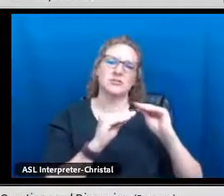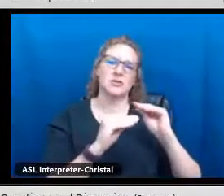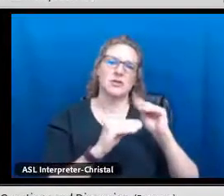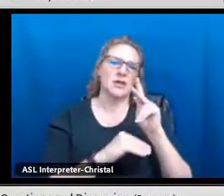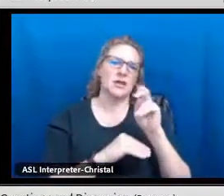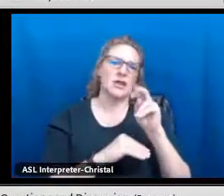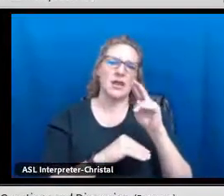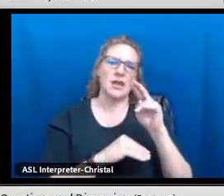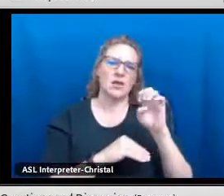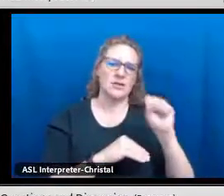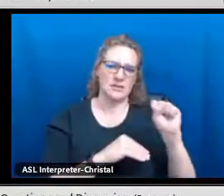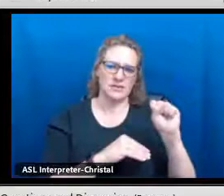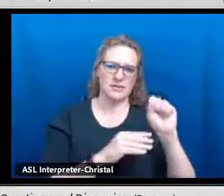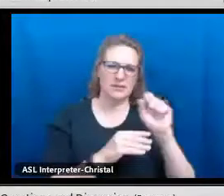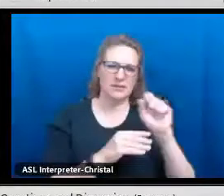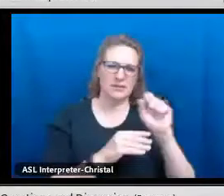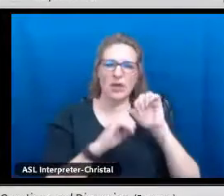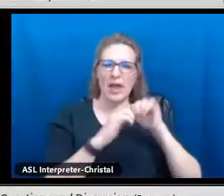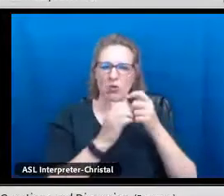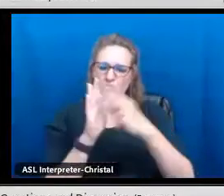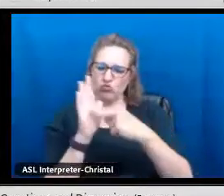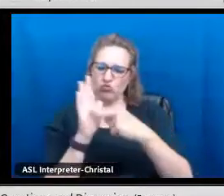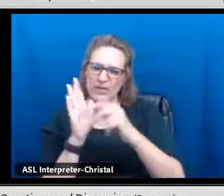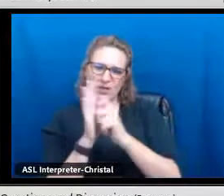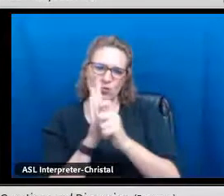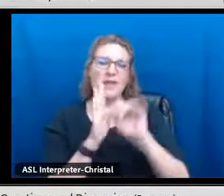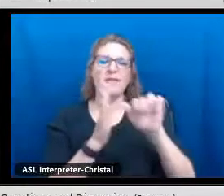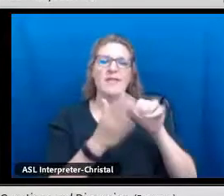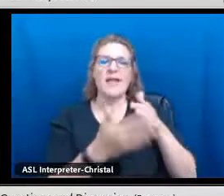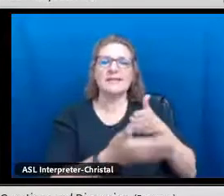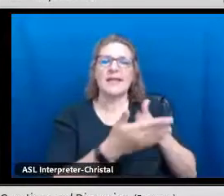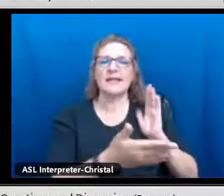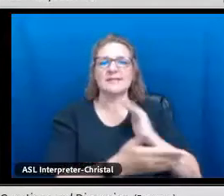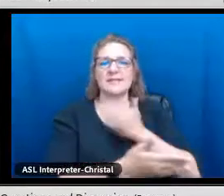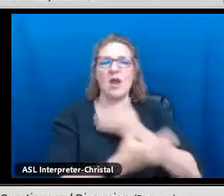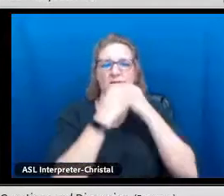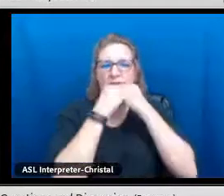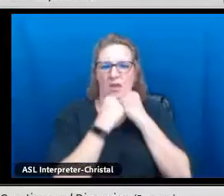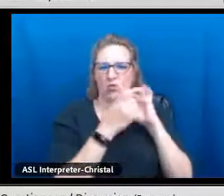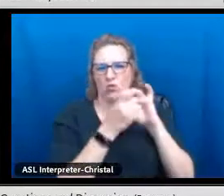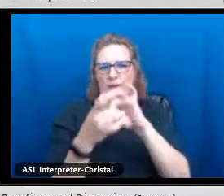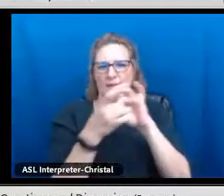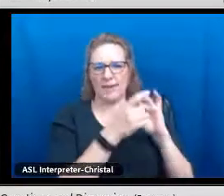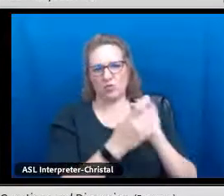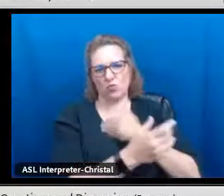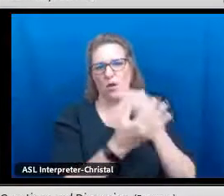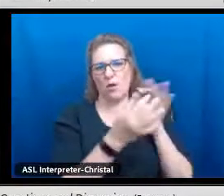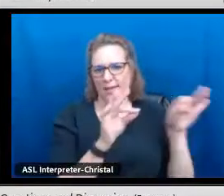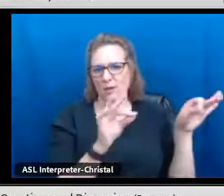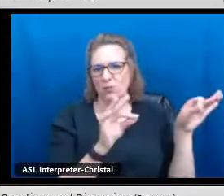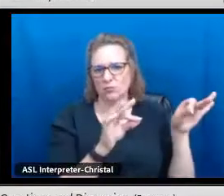And so we wouldn't implement a teacher training program that promotes or teaches Keres speakers